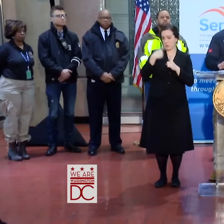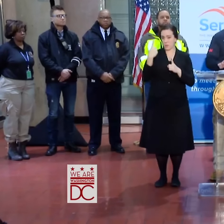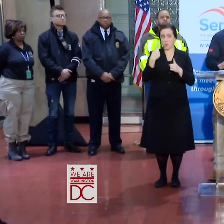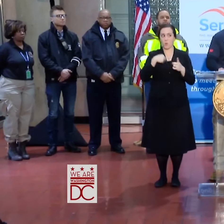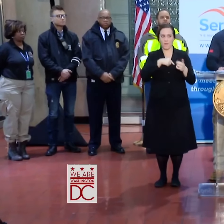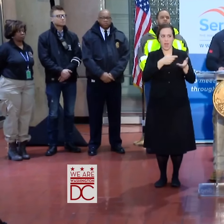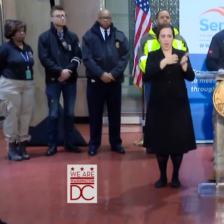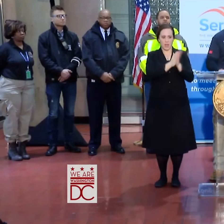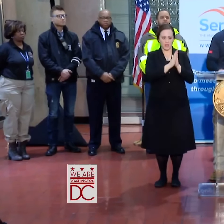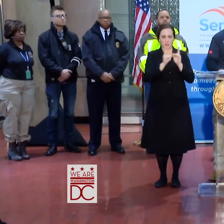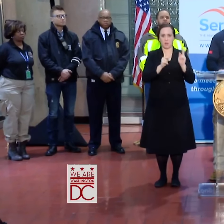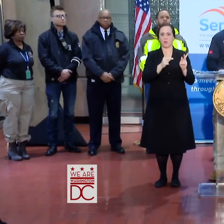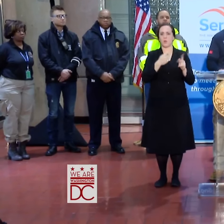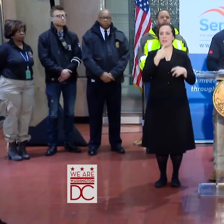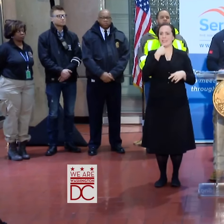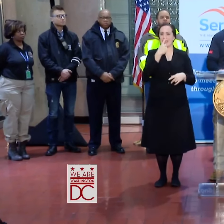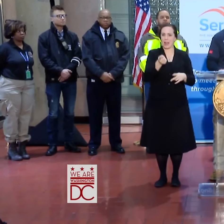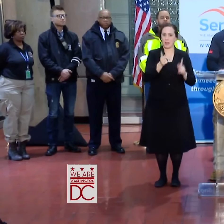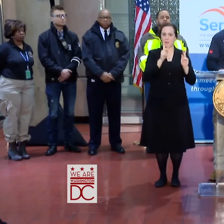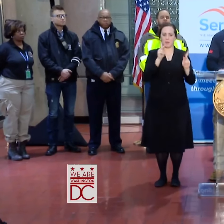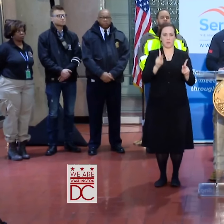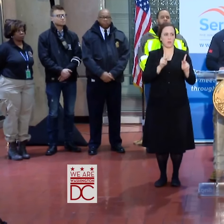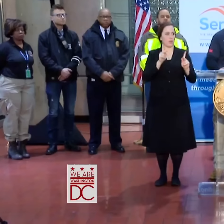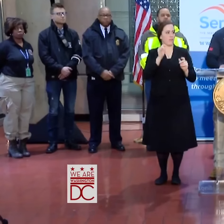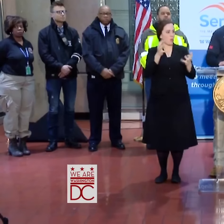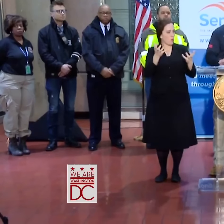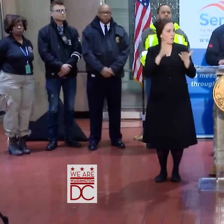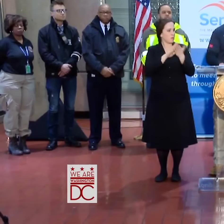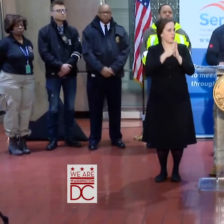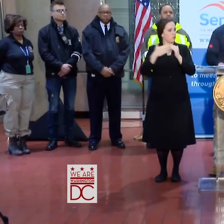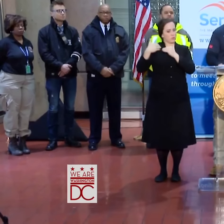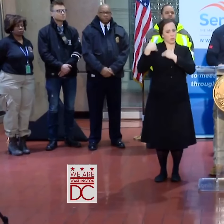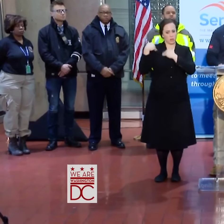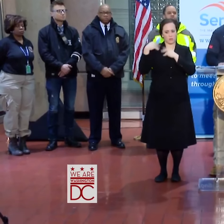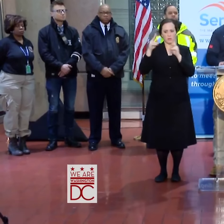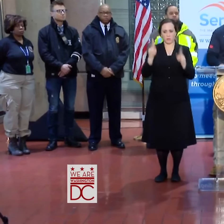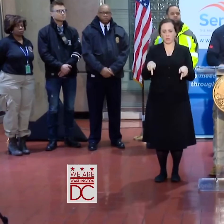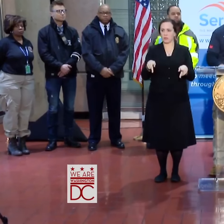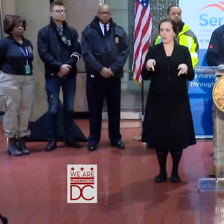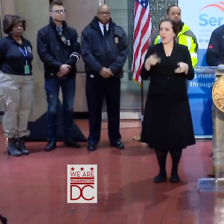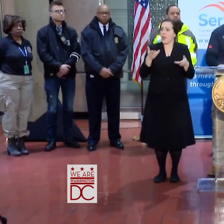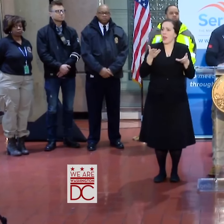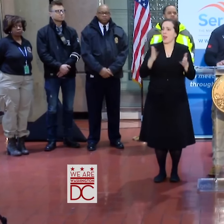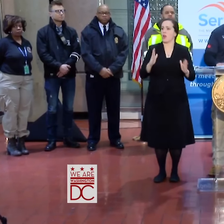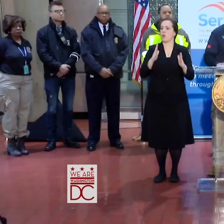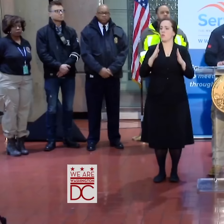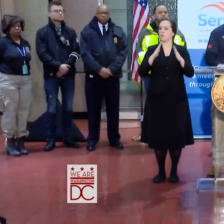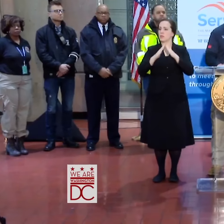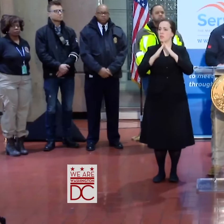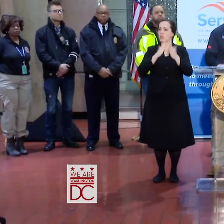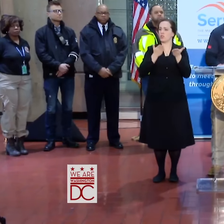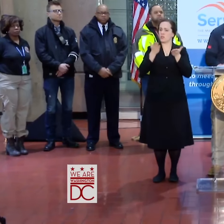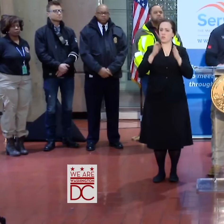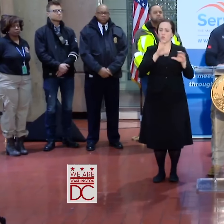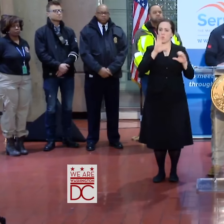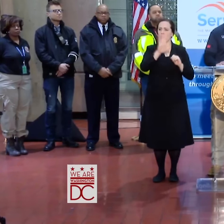WE ARE TELLING FOLKS THE RESPONSIBLE THING TO DO IS TO ALLOW THE CITY SERVICES TO DO THEIR JOB, TO GET TO THOSE FOLKS THAT NEED THEM.